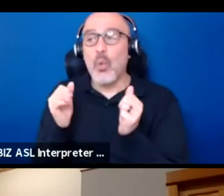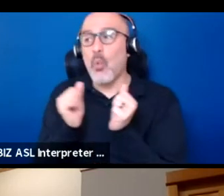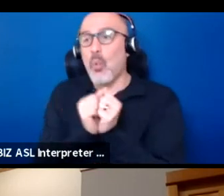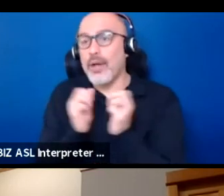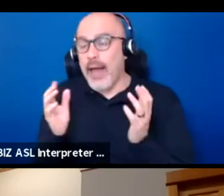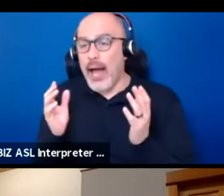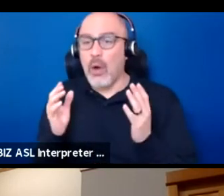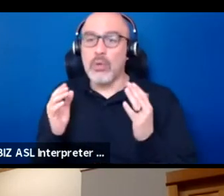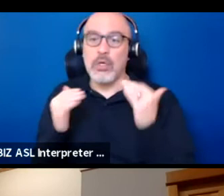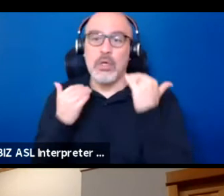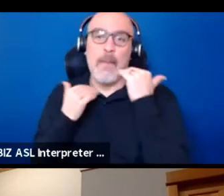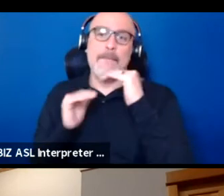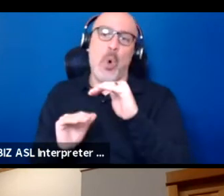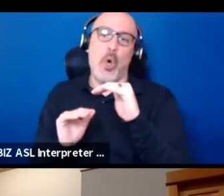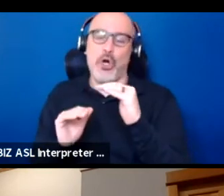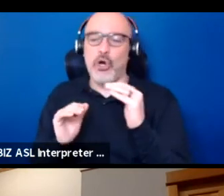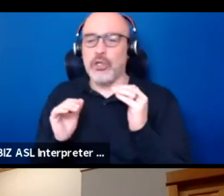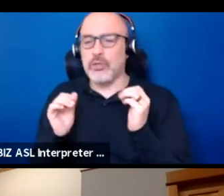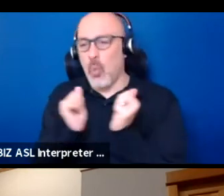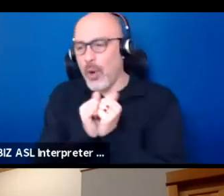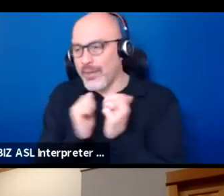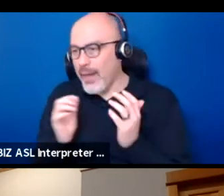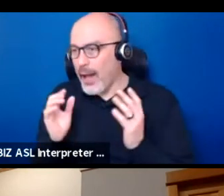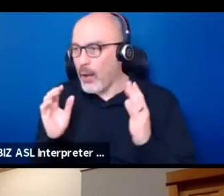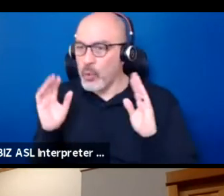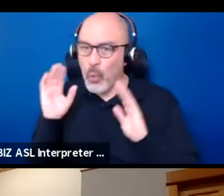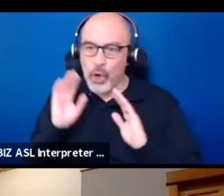without worrying about those things